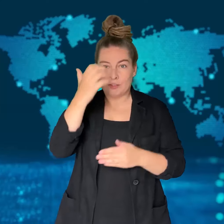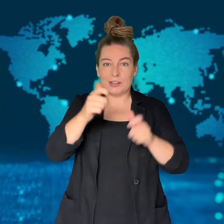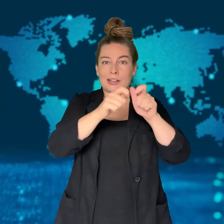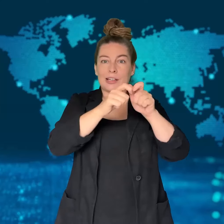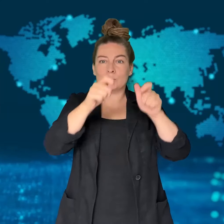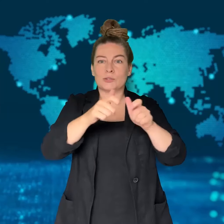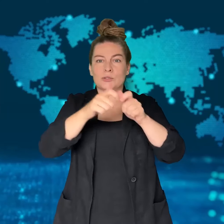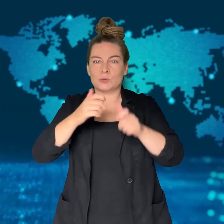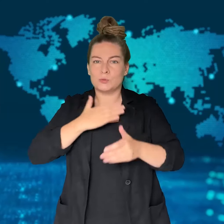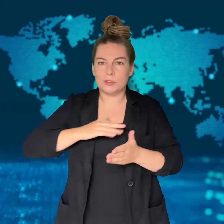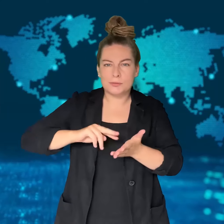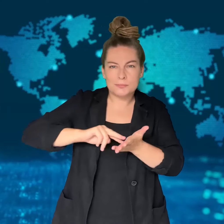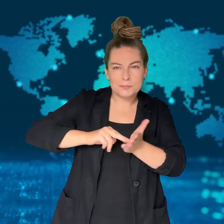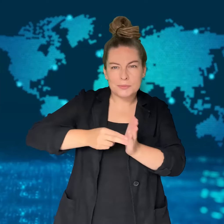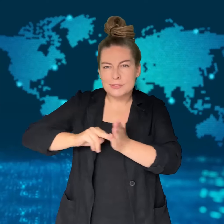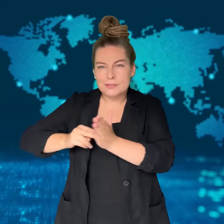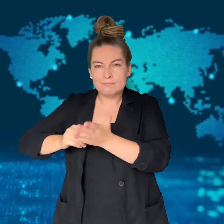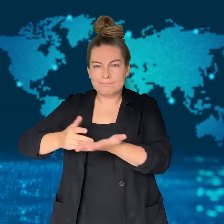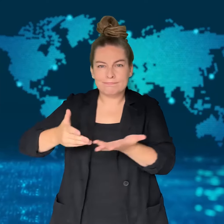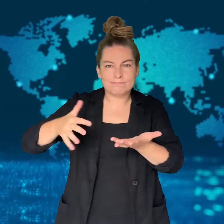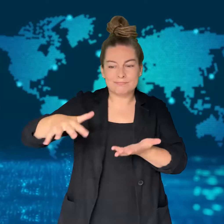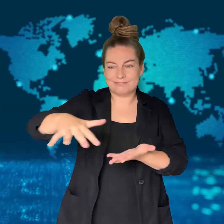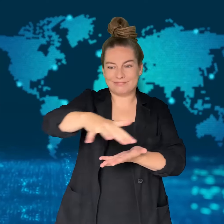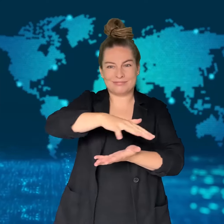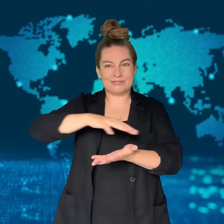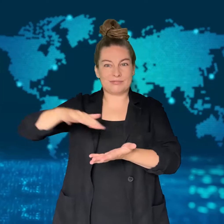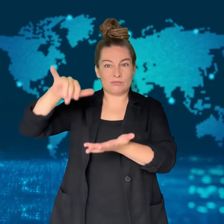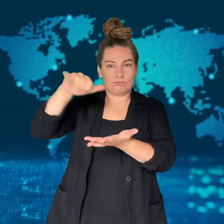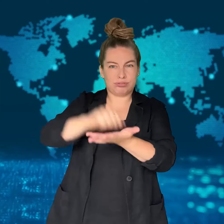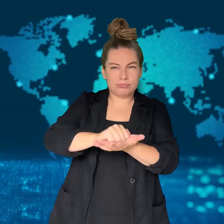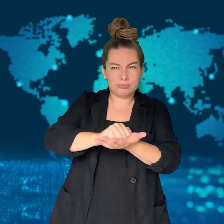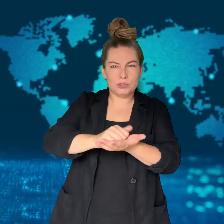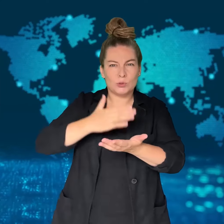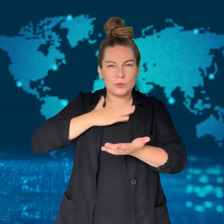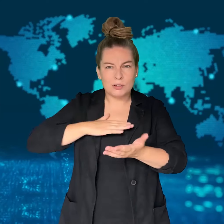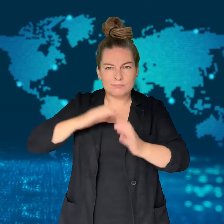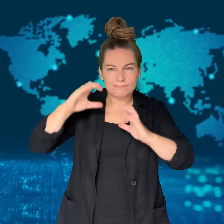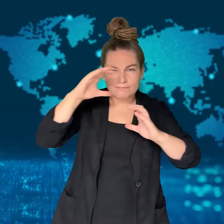has agreed to cooperate with the investigation.